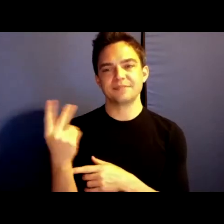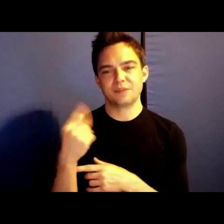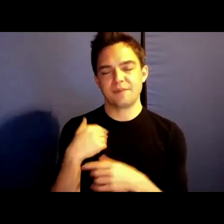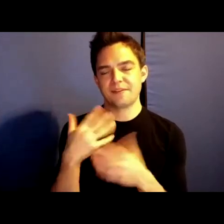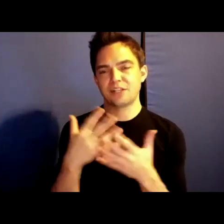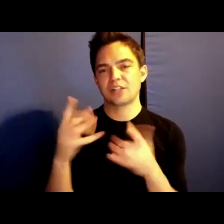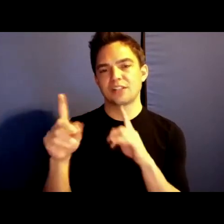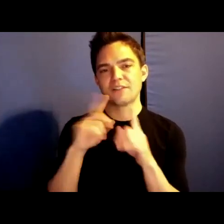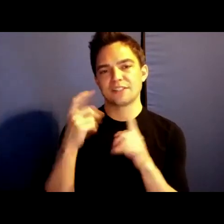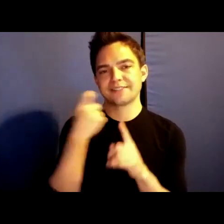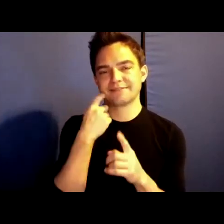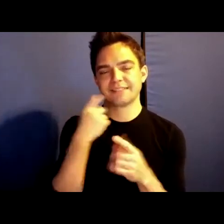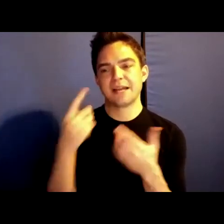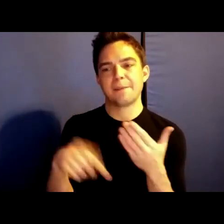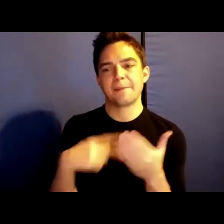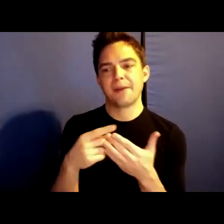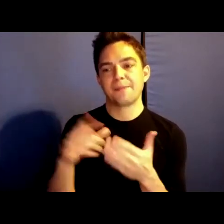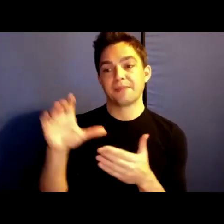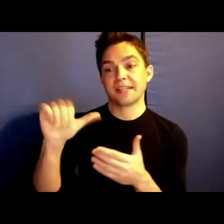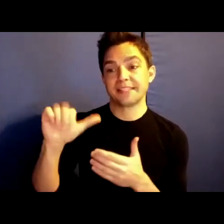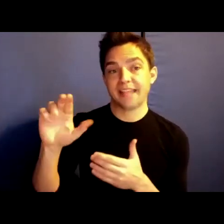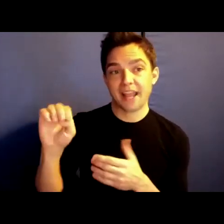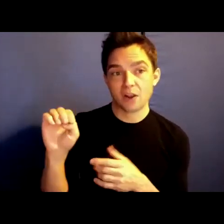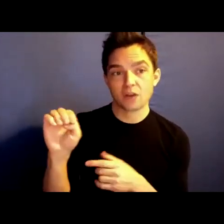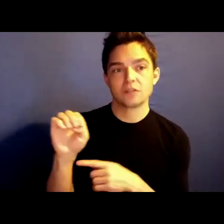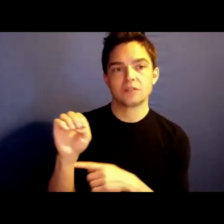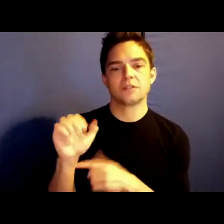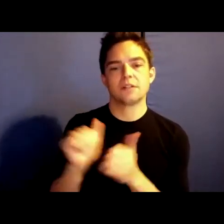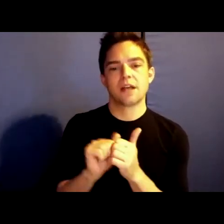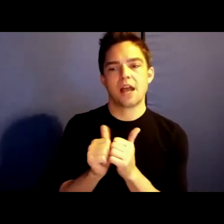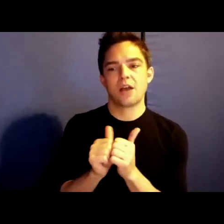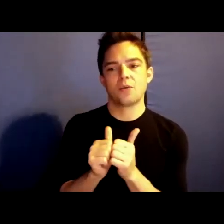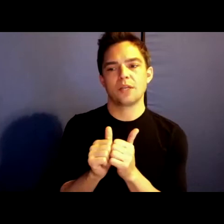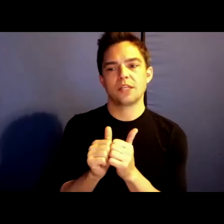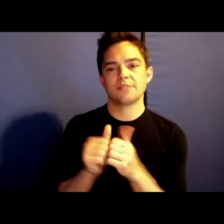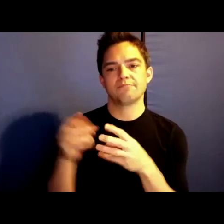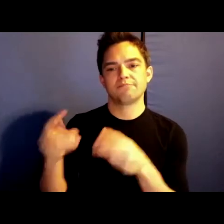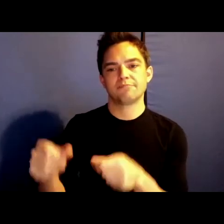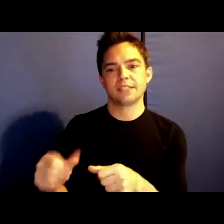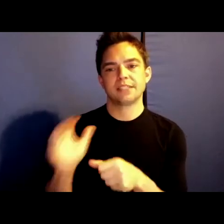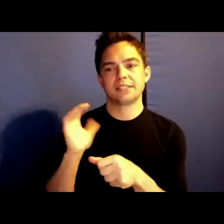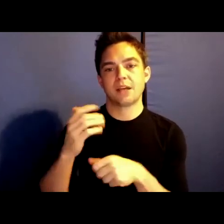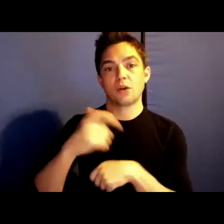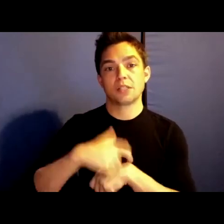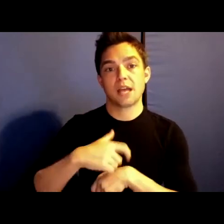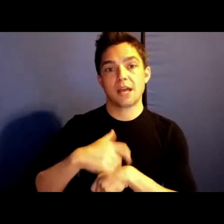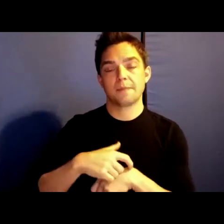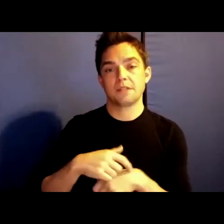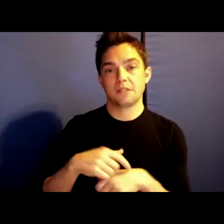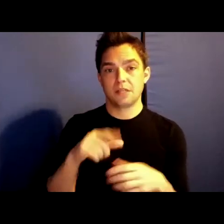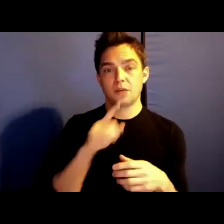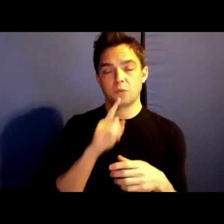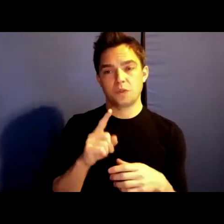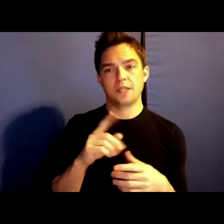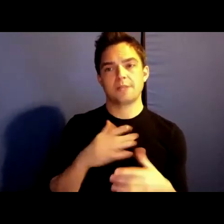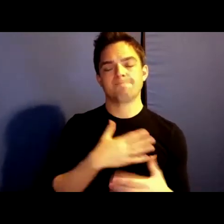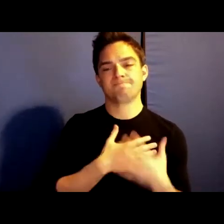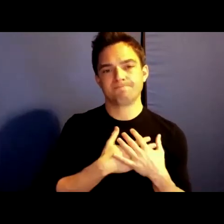about care, and how we spend our time, and it is especially meaningful to me to have